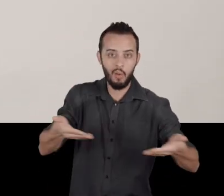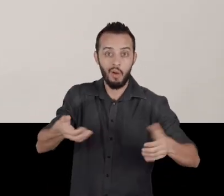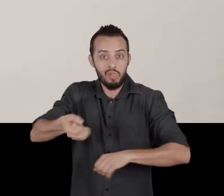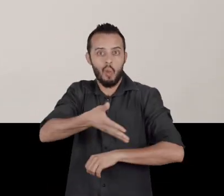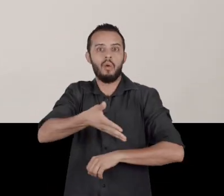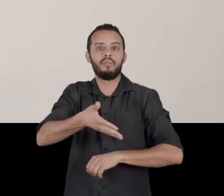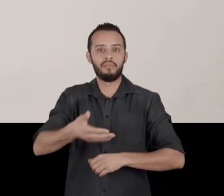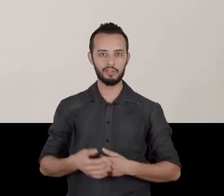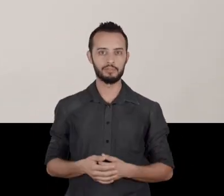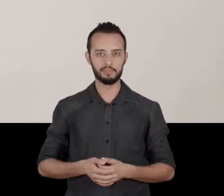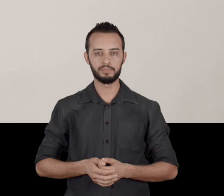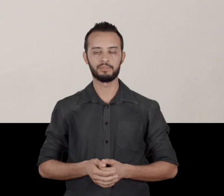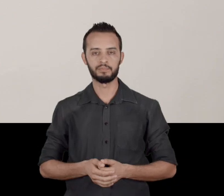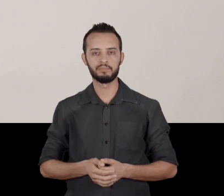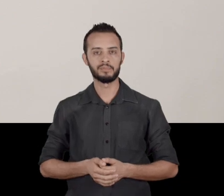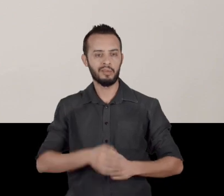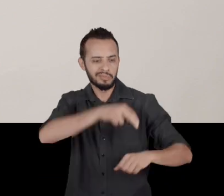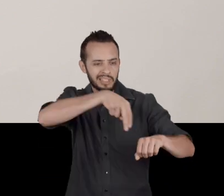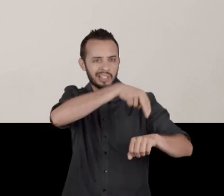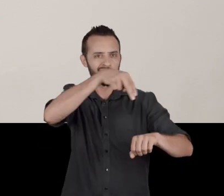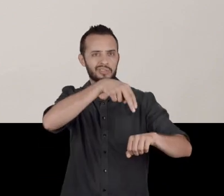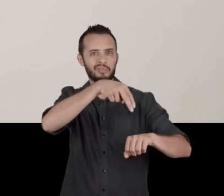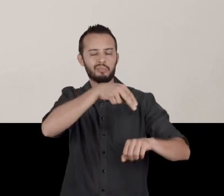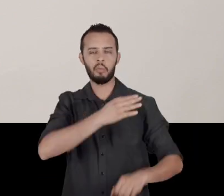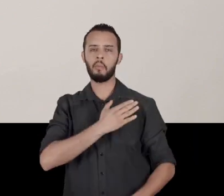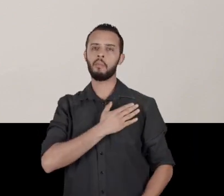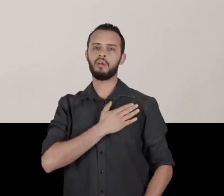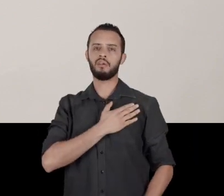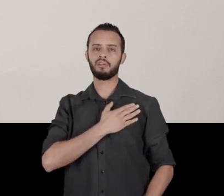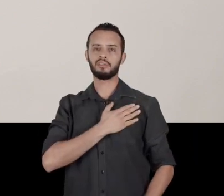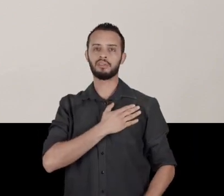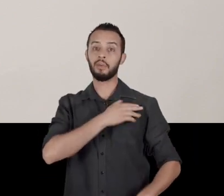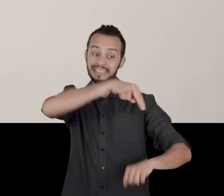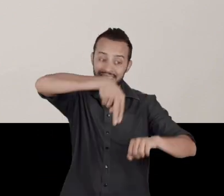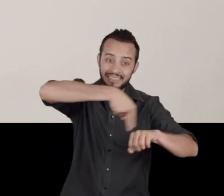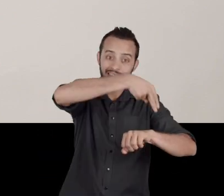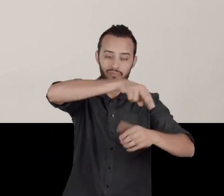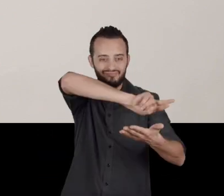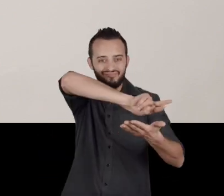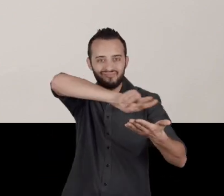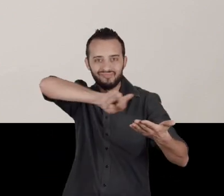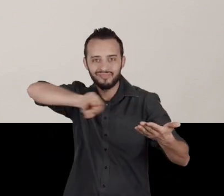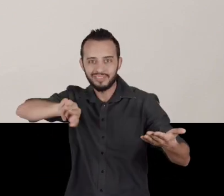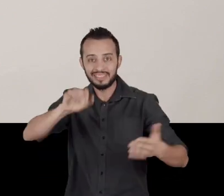We talk about nation-state, or a national state, but nations effectively